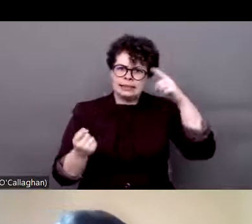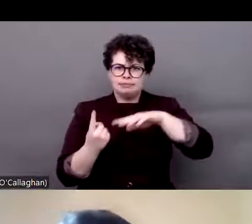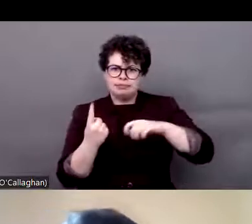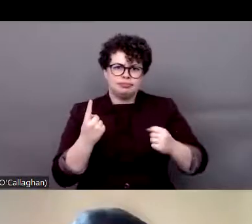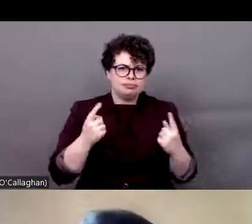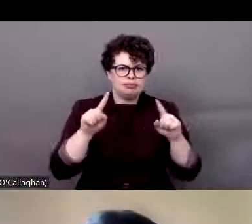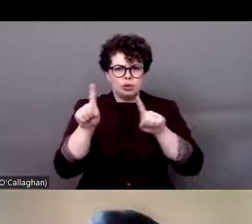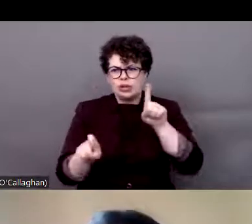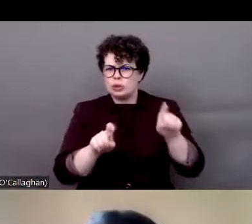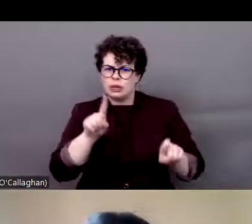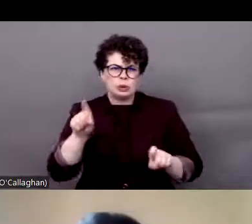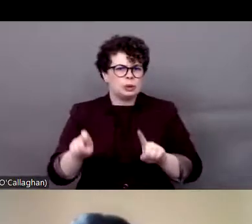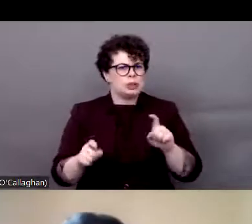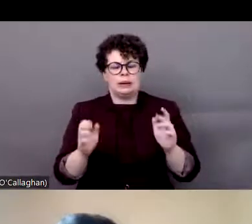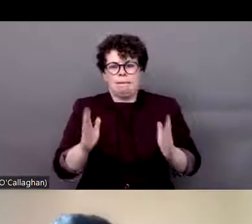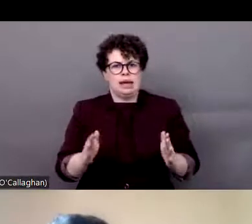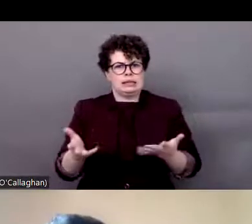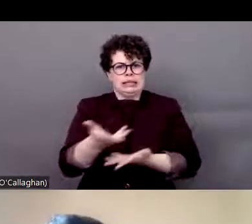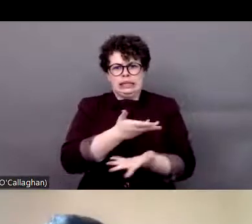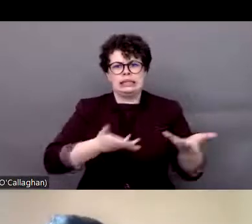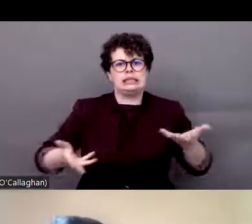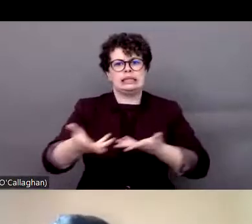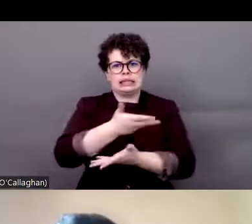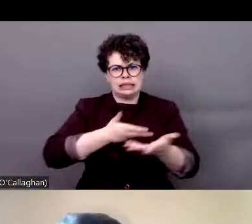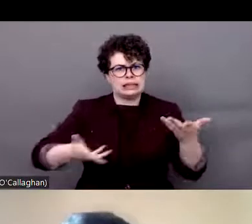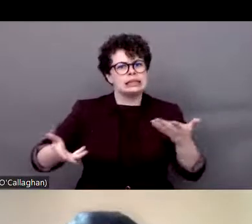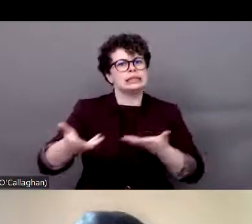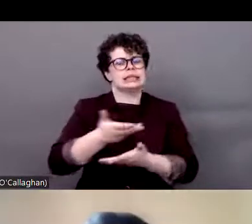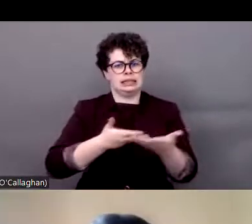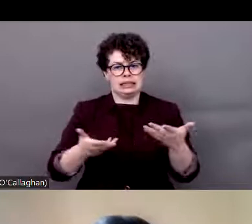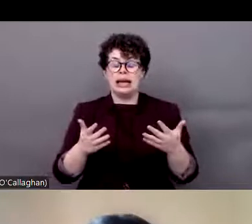a debate of many questions and few answers because